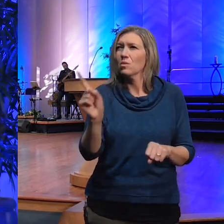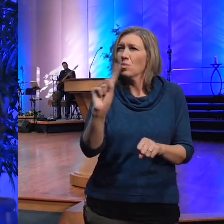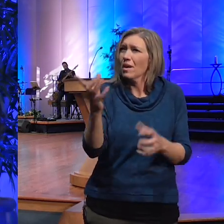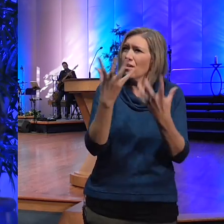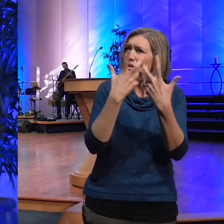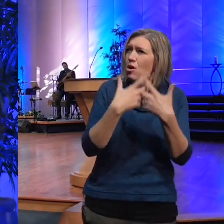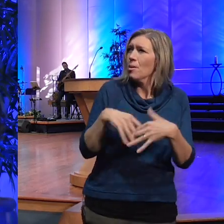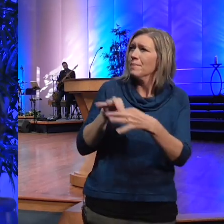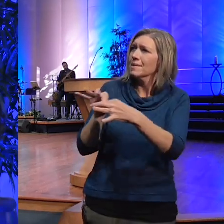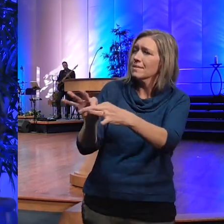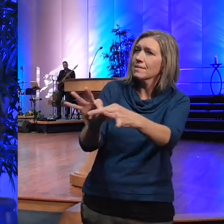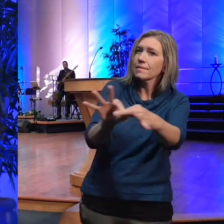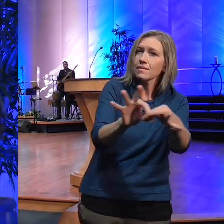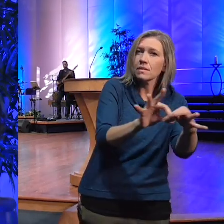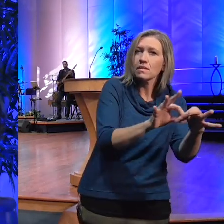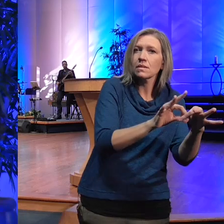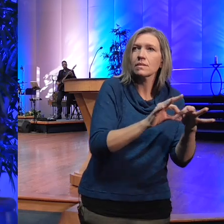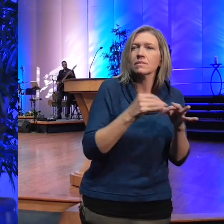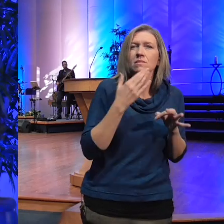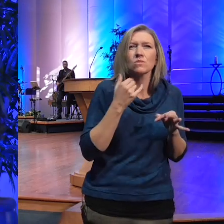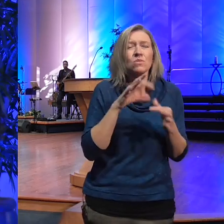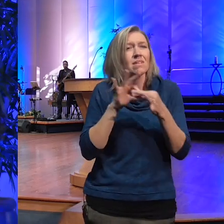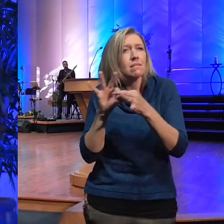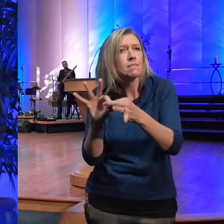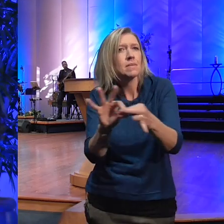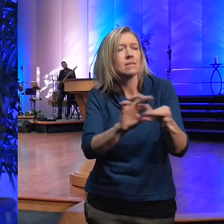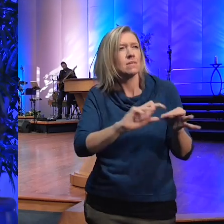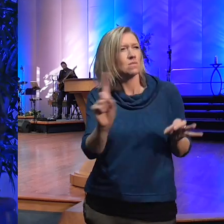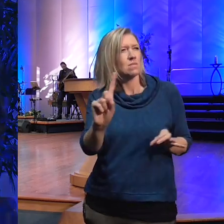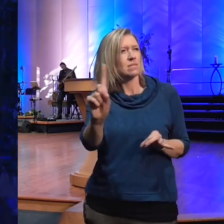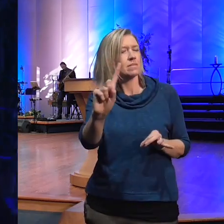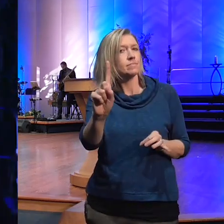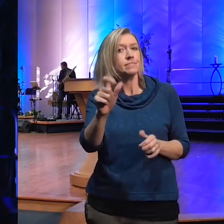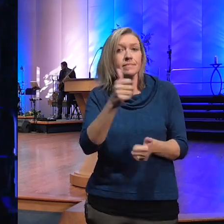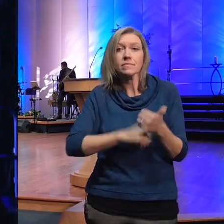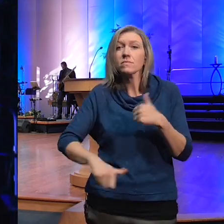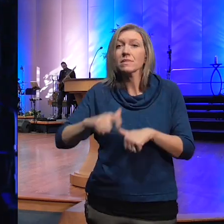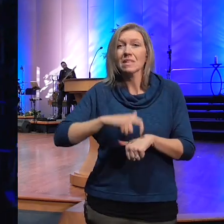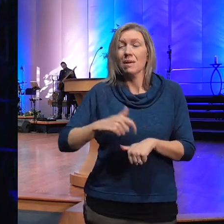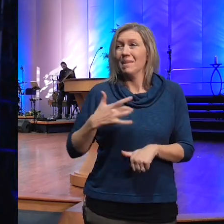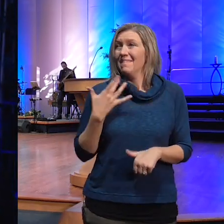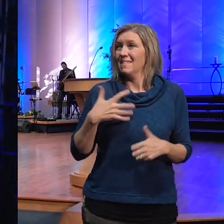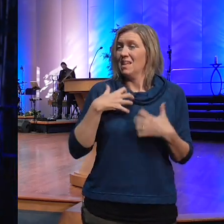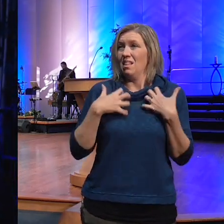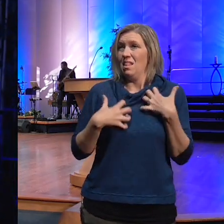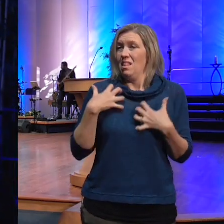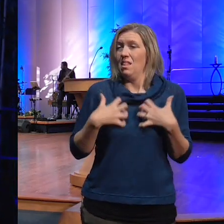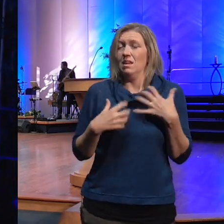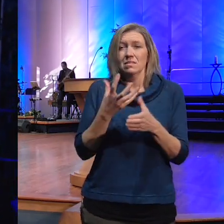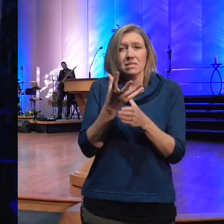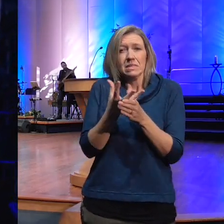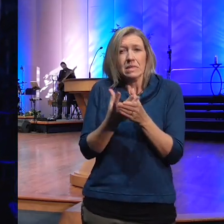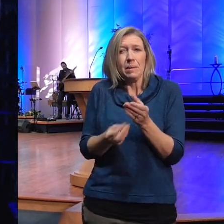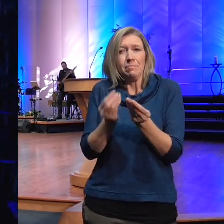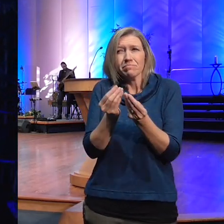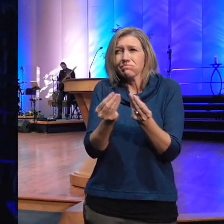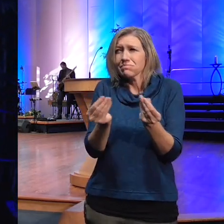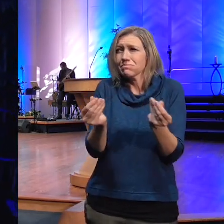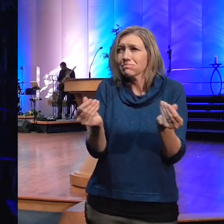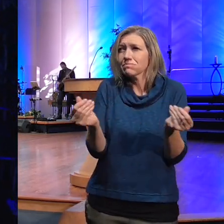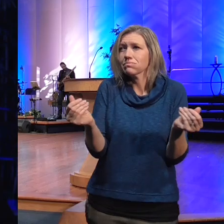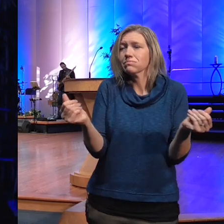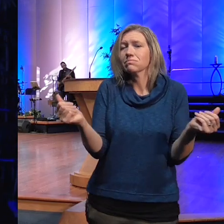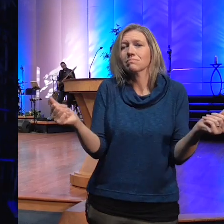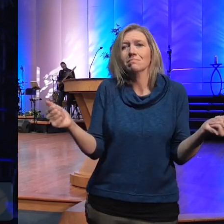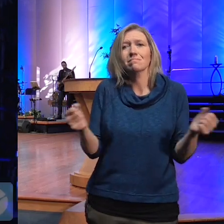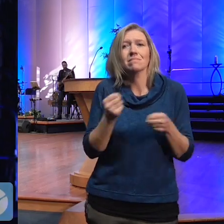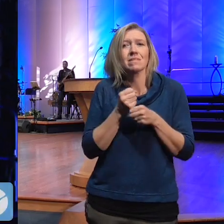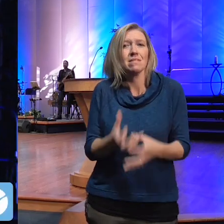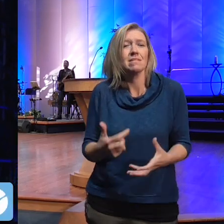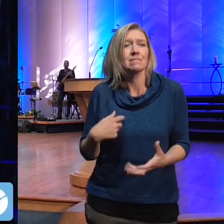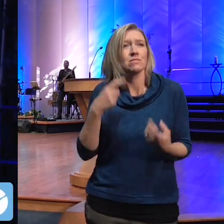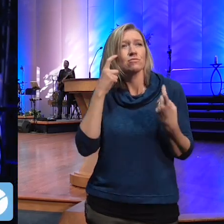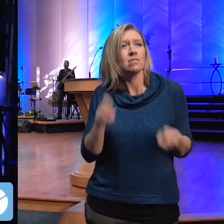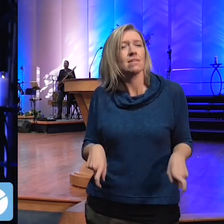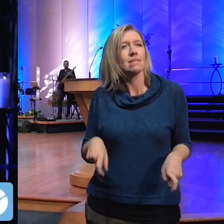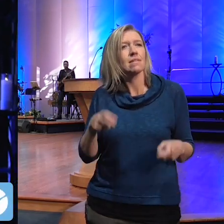sweet Harmony cuz each time I feeling s away just makes me want to cry what's so